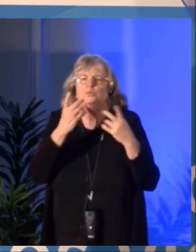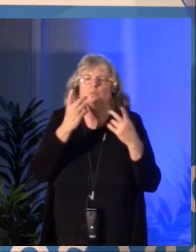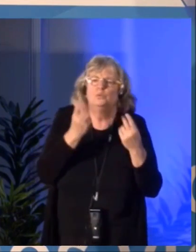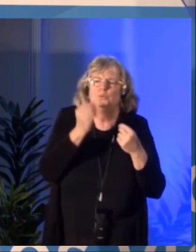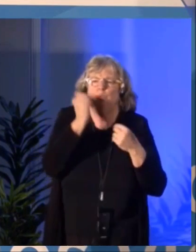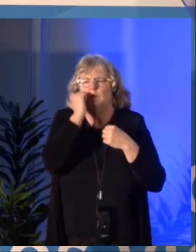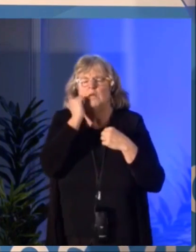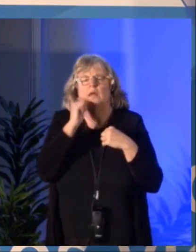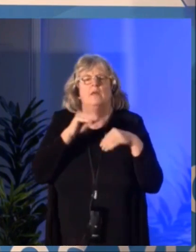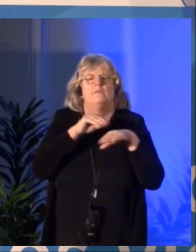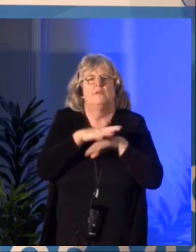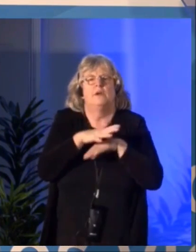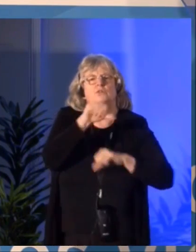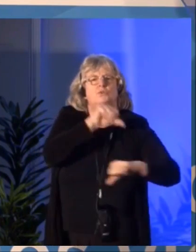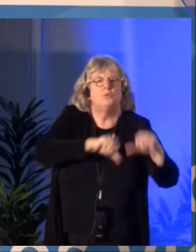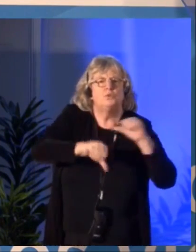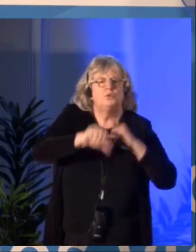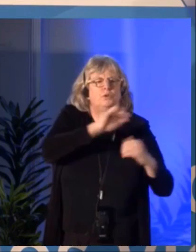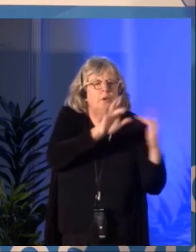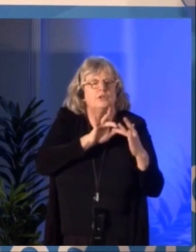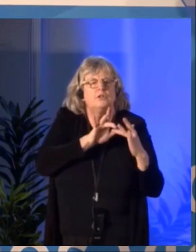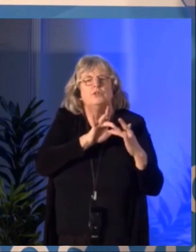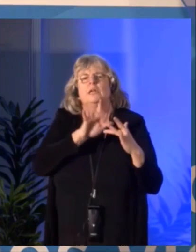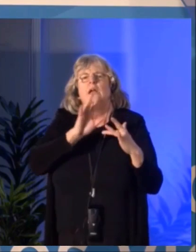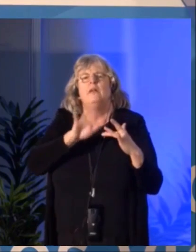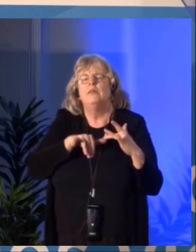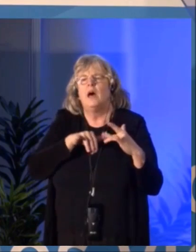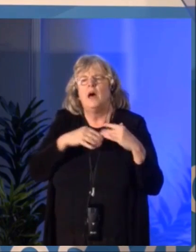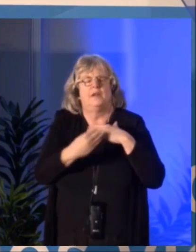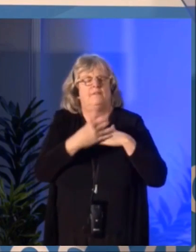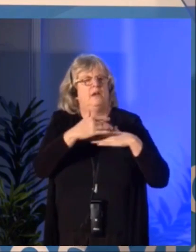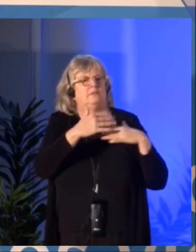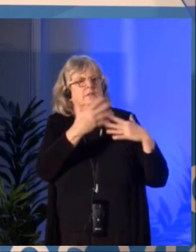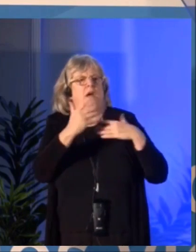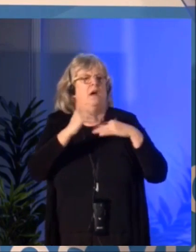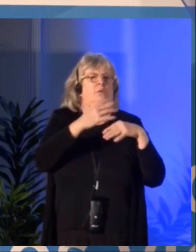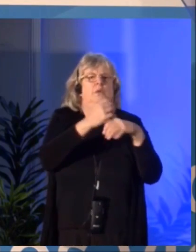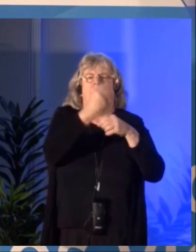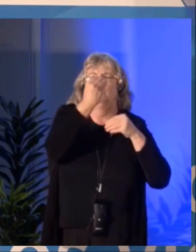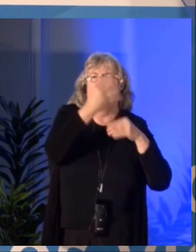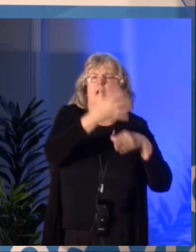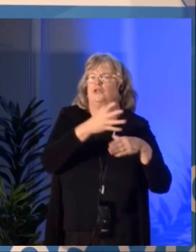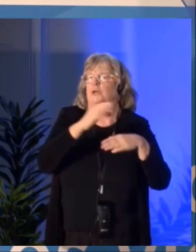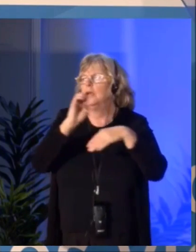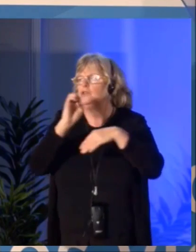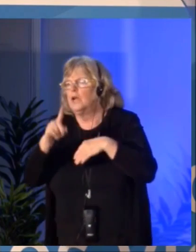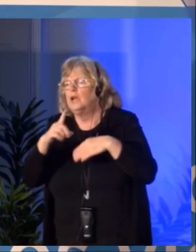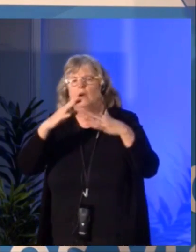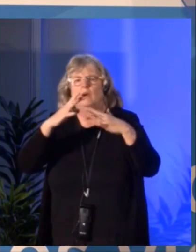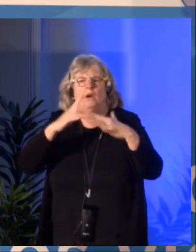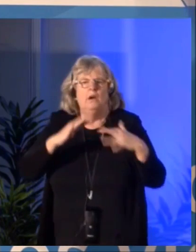At the same time we're witnessing remarkable breakthroughs that allow artists and their work